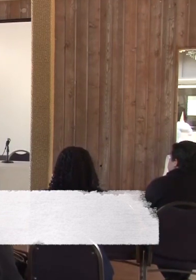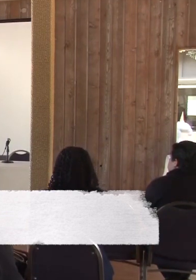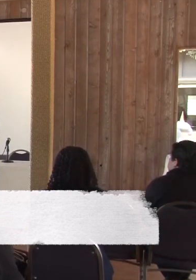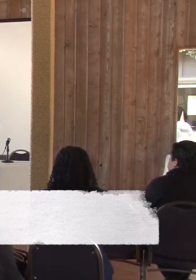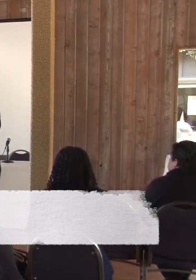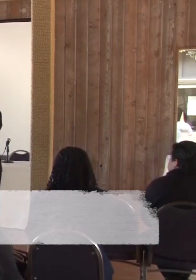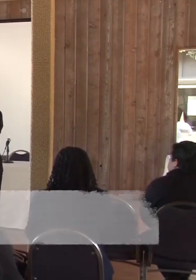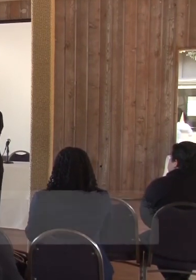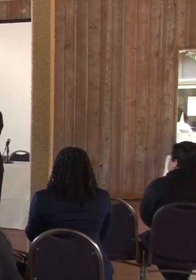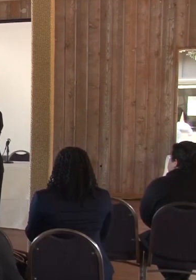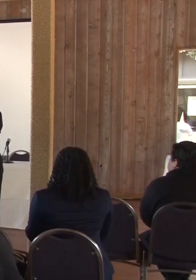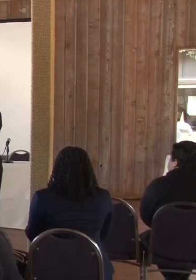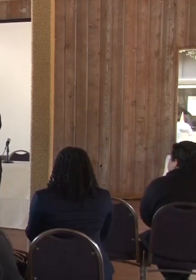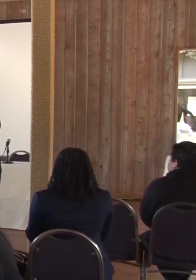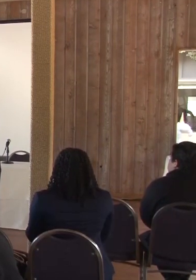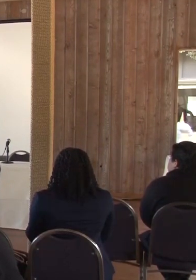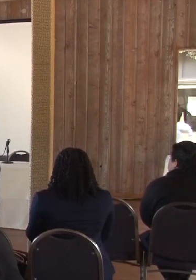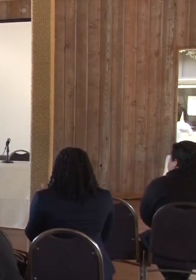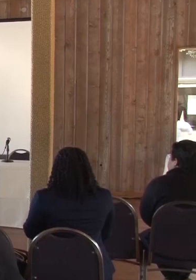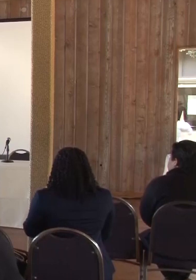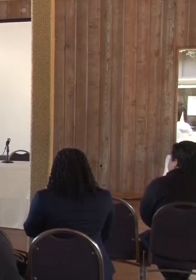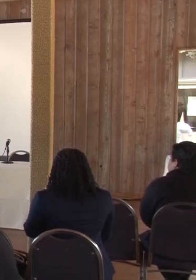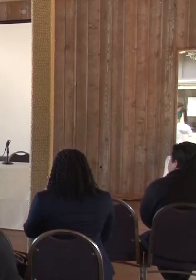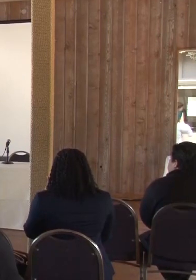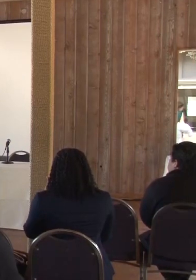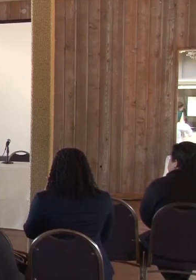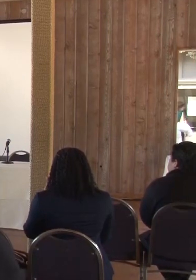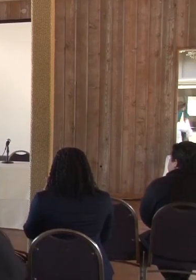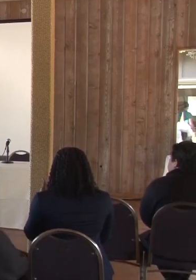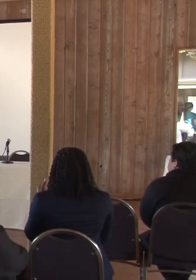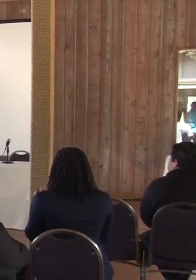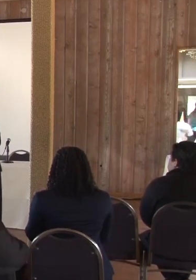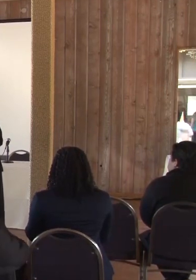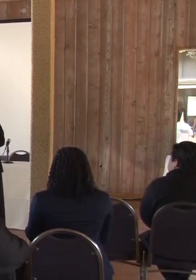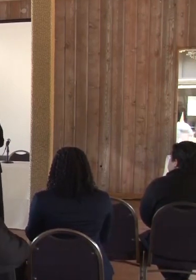And I wanted to say thank you so much for being here, for taking the time